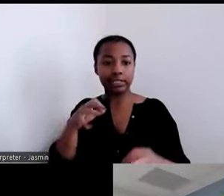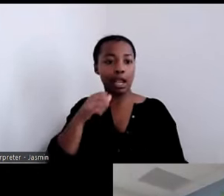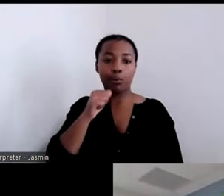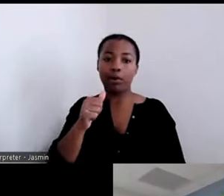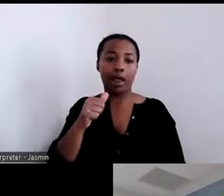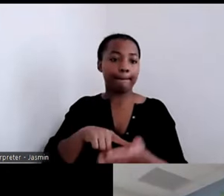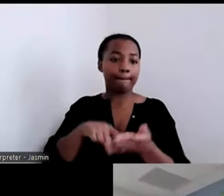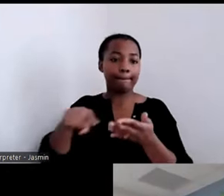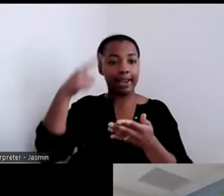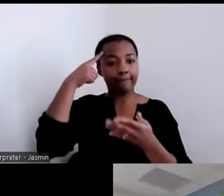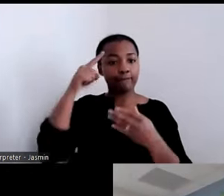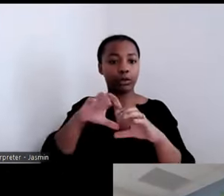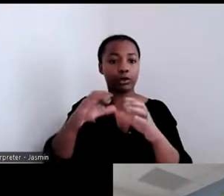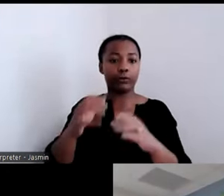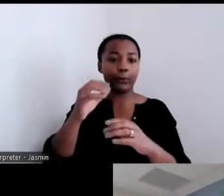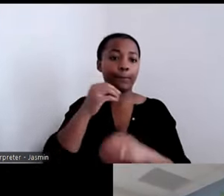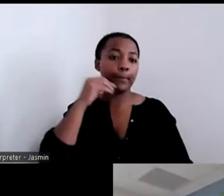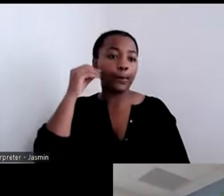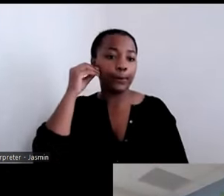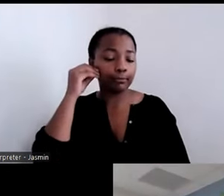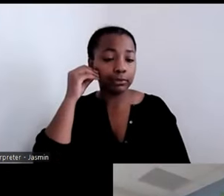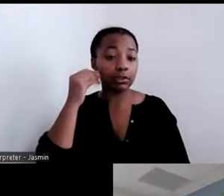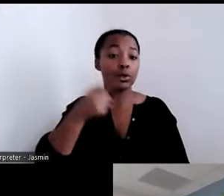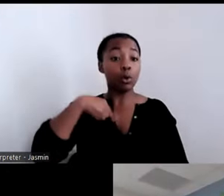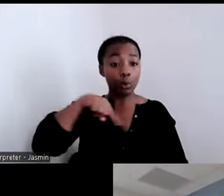the supportive services with the community inclusion toolkit,